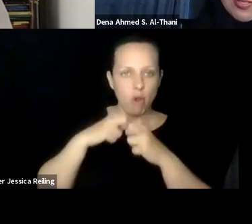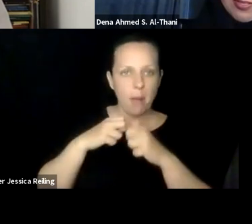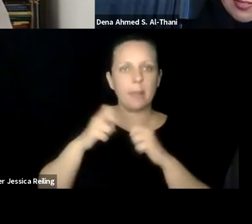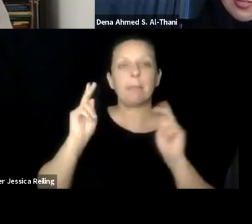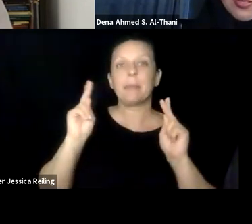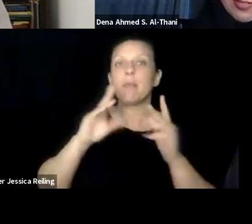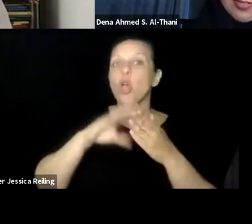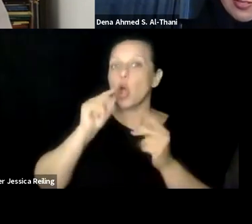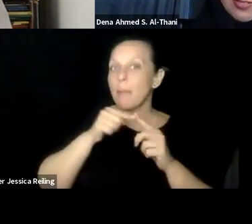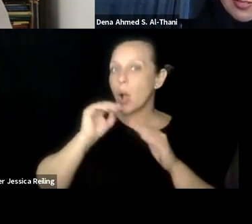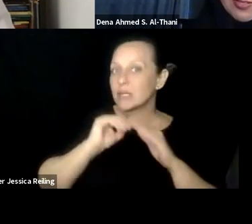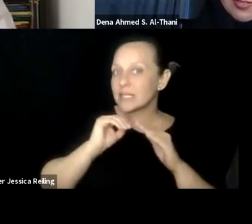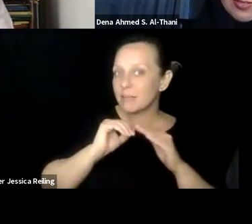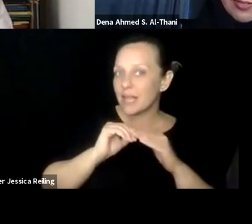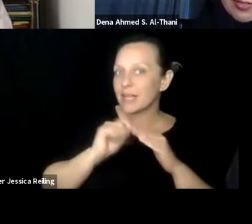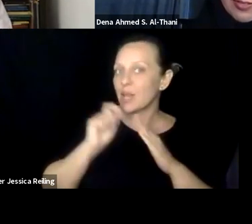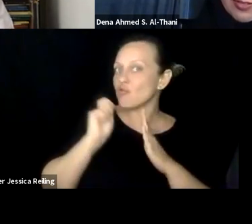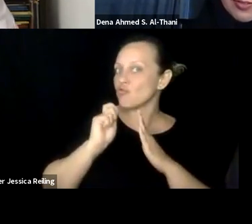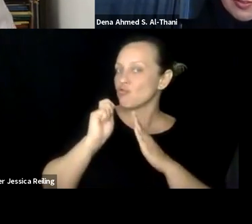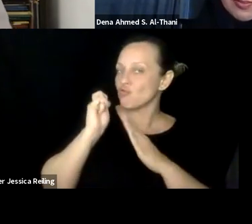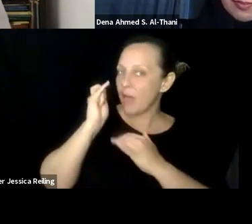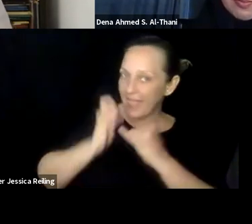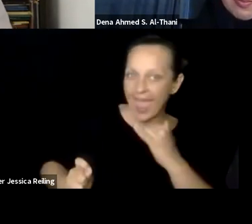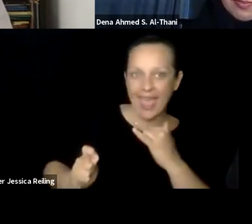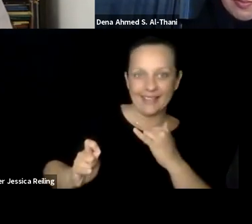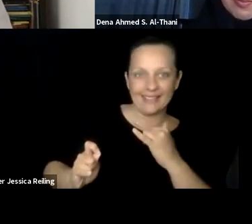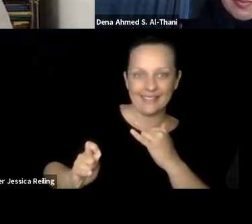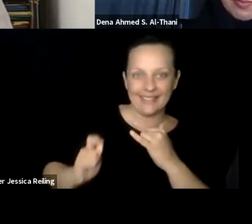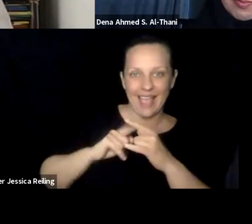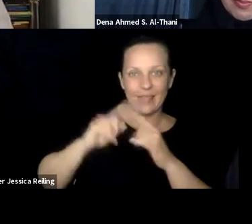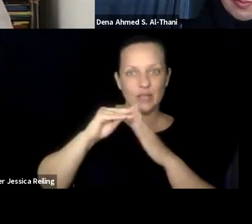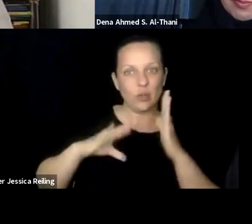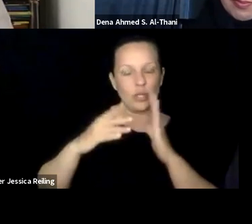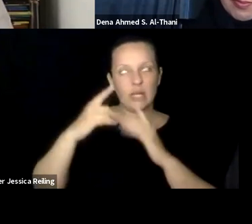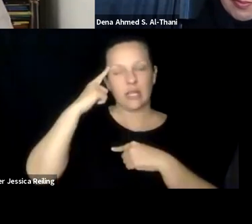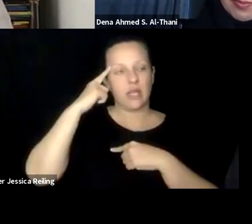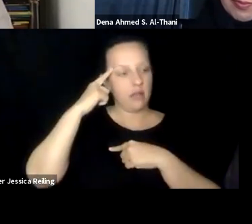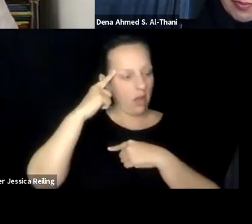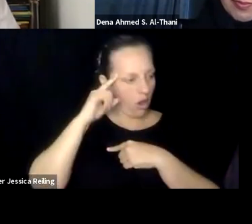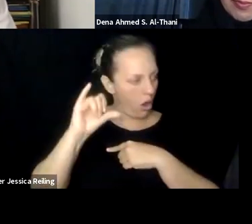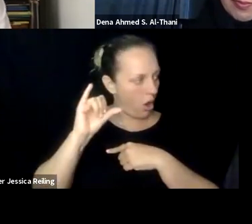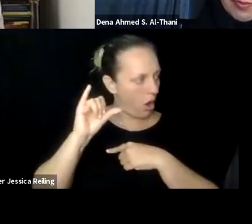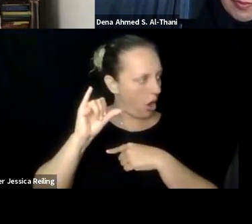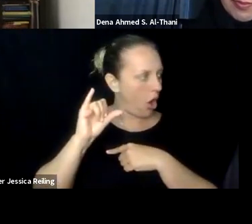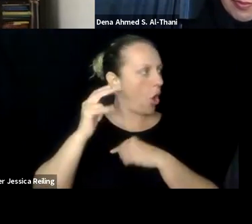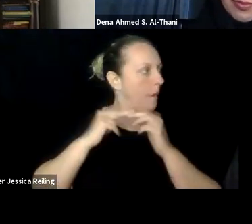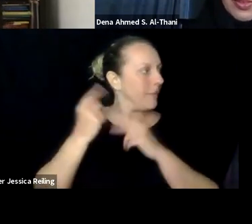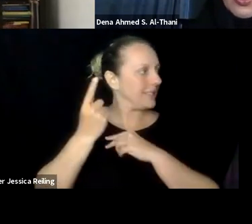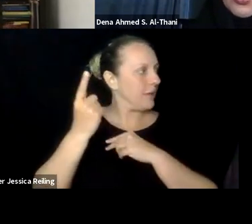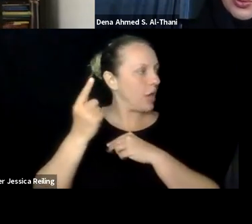class they take, not in the last class they take. Obviously one of the big problems is people learn about accessibility, right at the end,